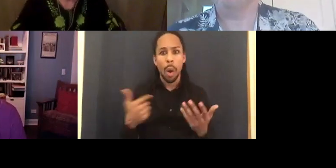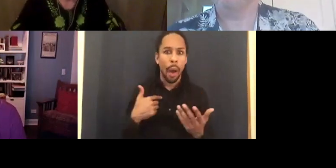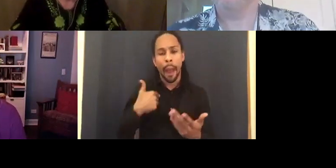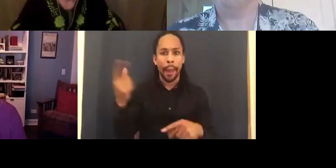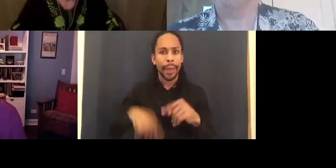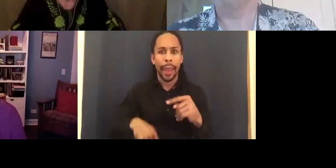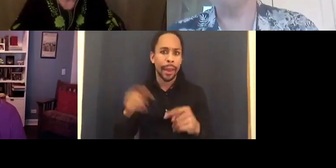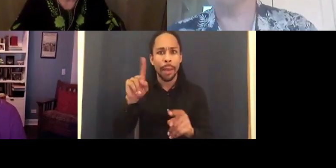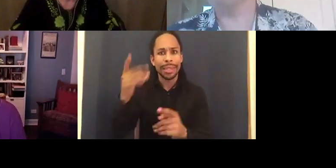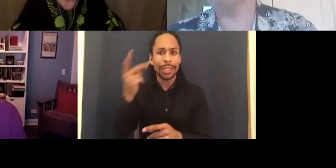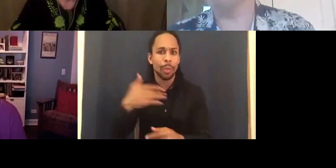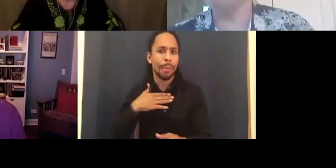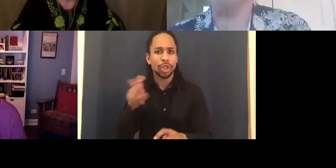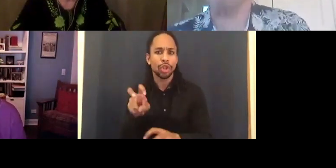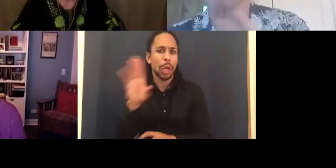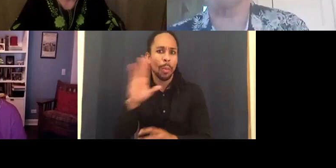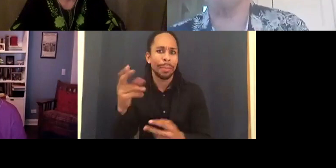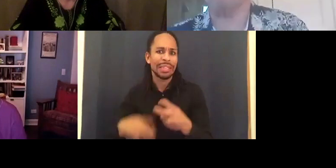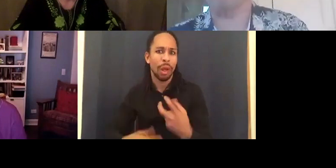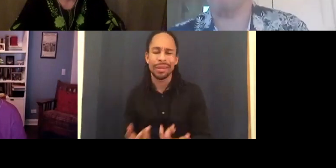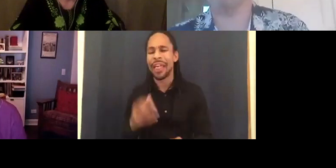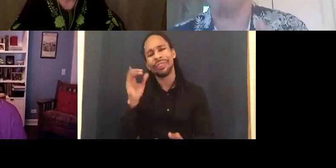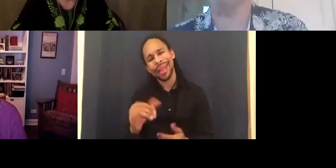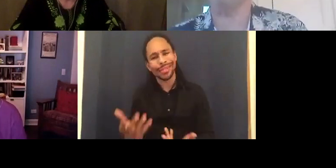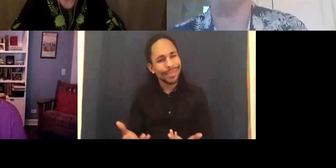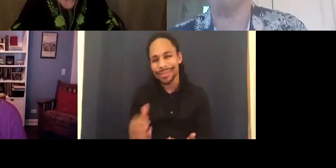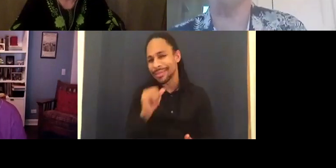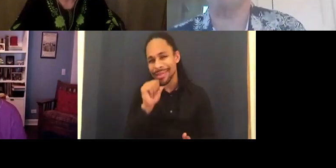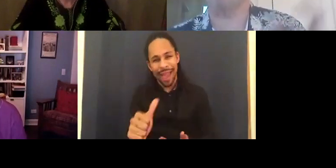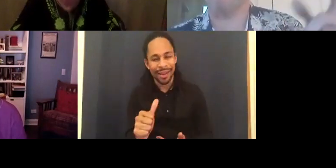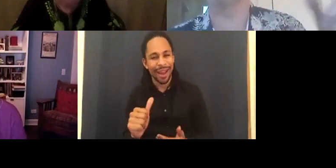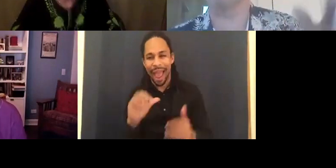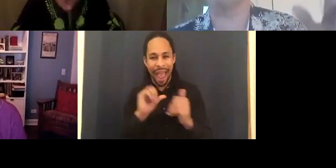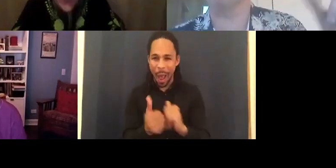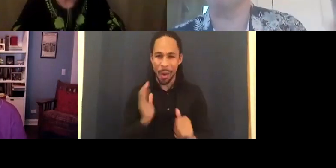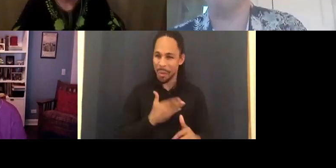But if they illustrated how difficult it is to open a